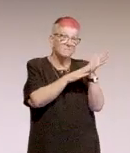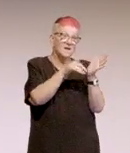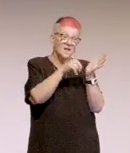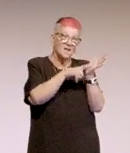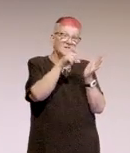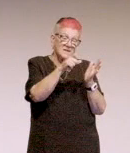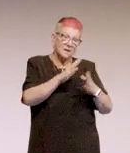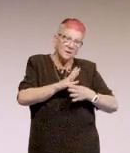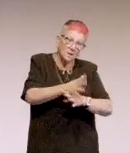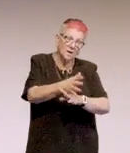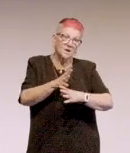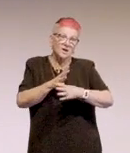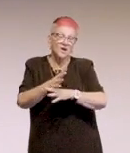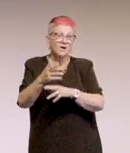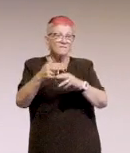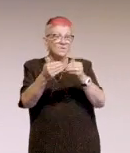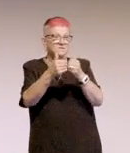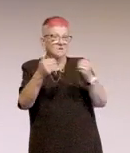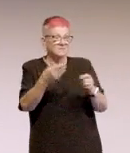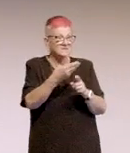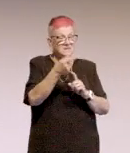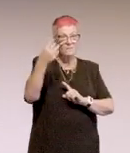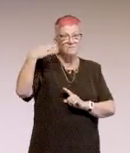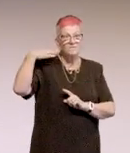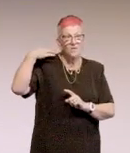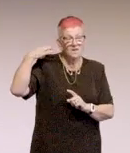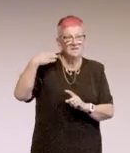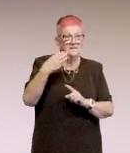So people turning up, some are volunteers, some are being nominated, so people aren't turning up